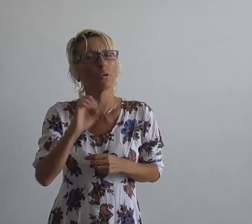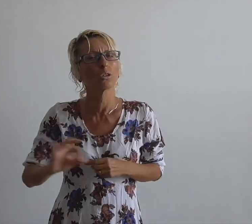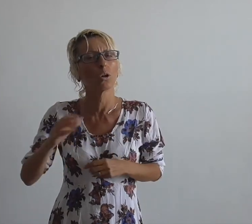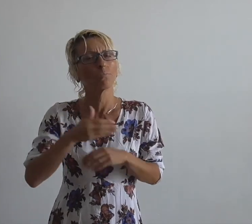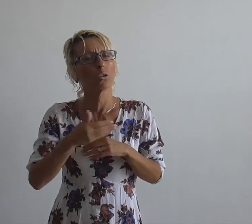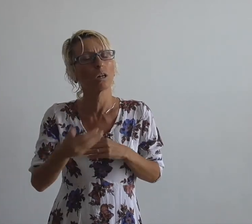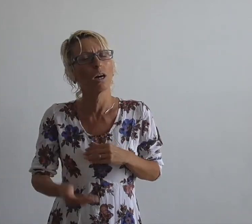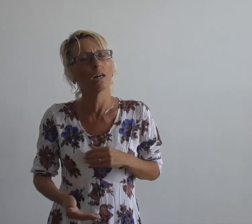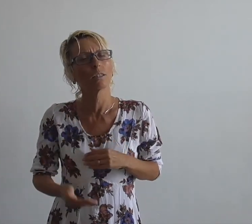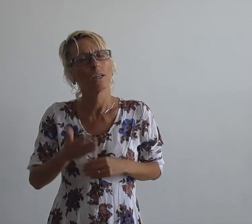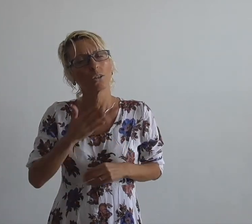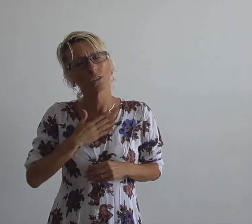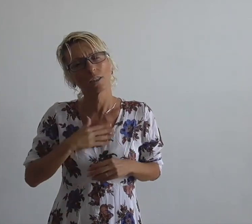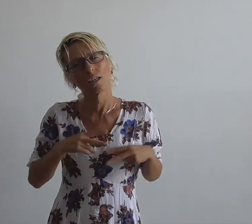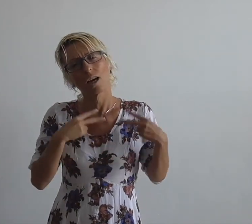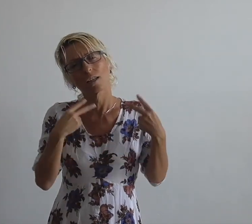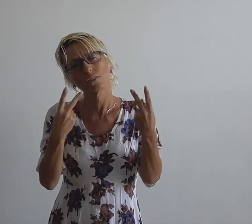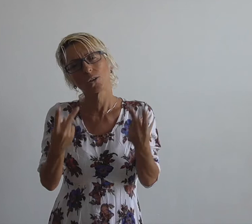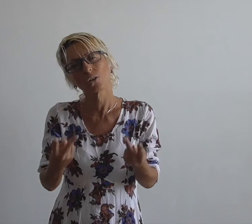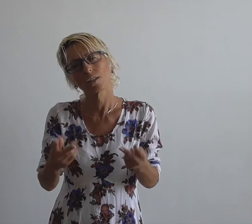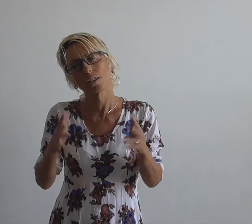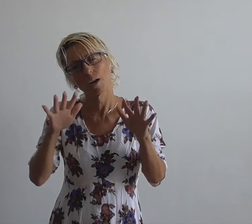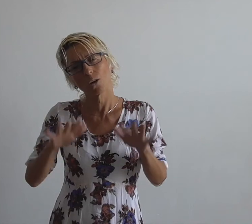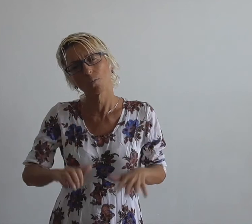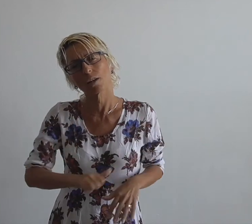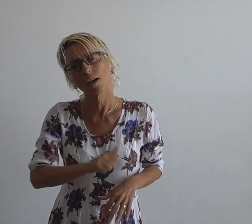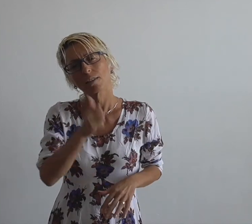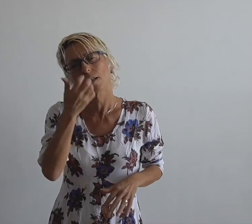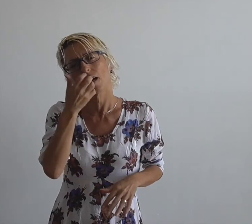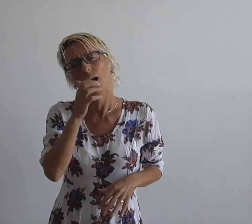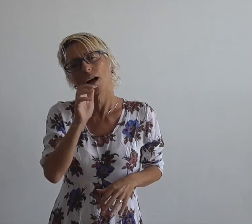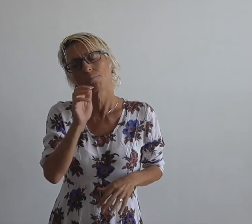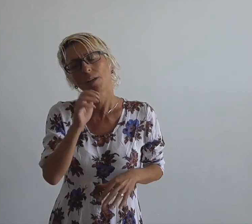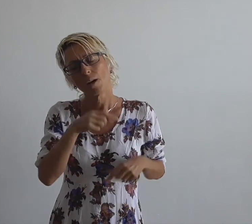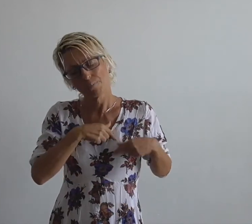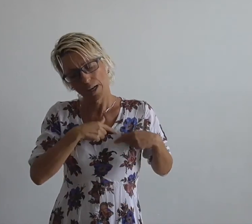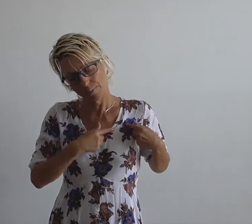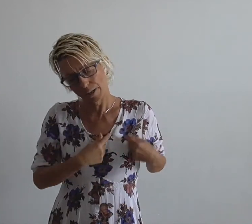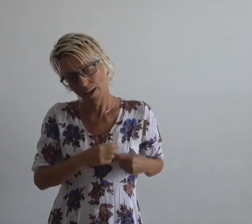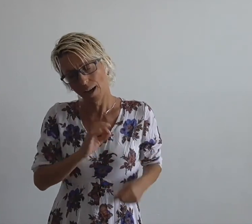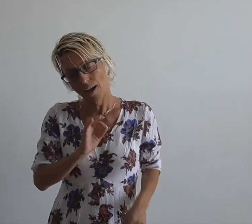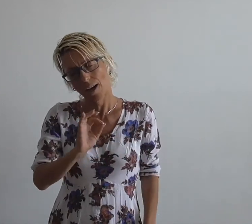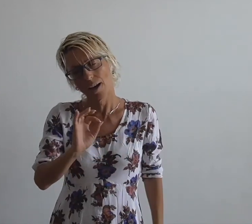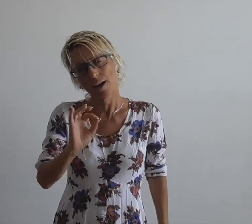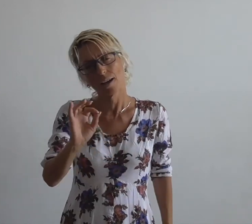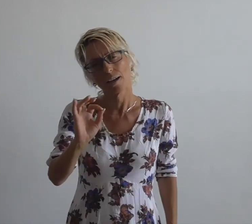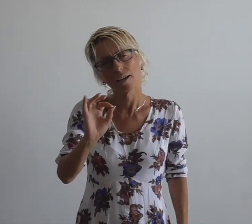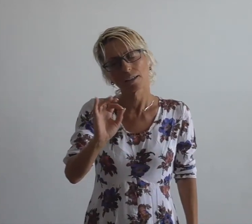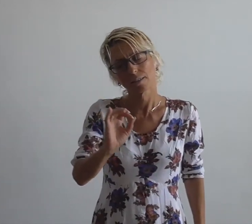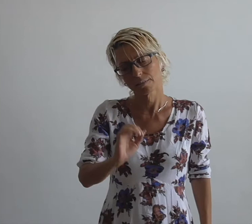If it’s not too late I want to come back To the warmest place in your heart